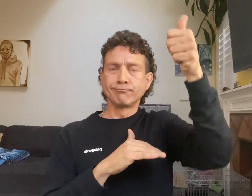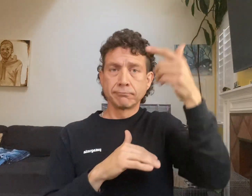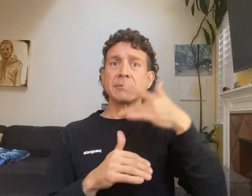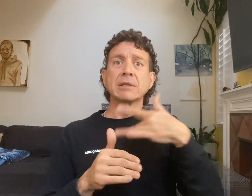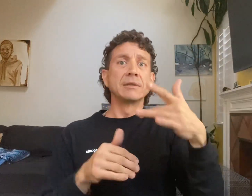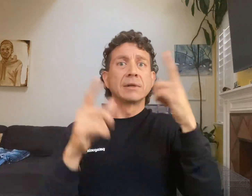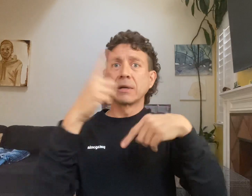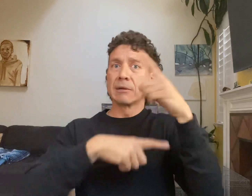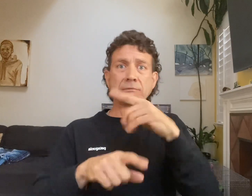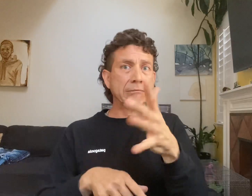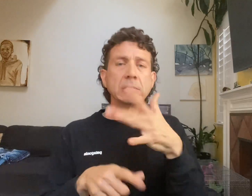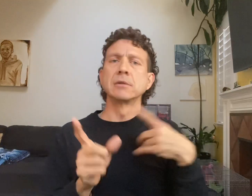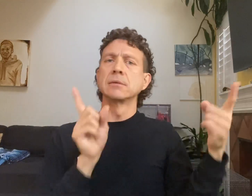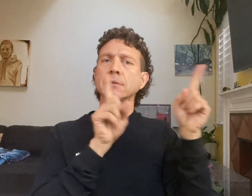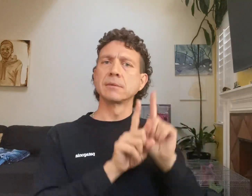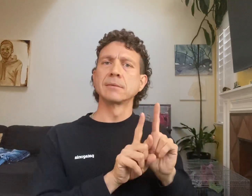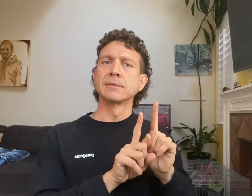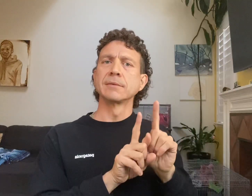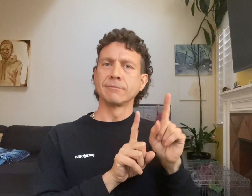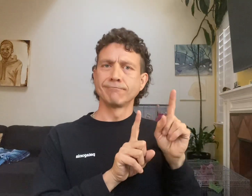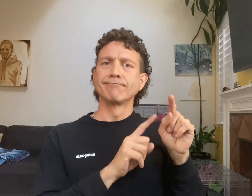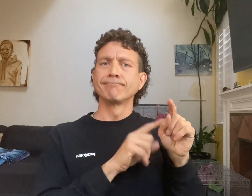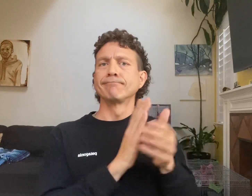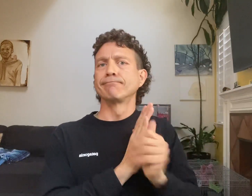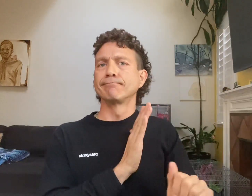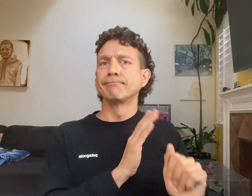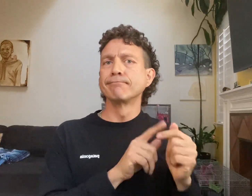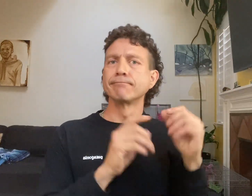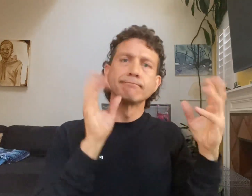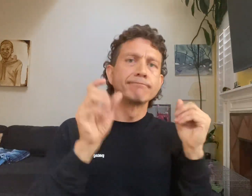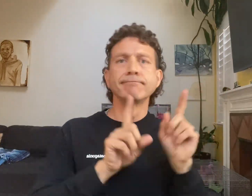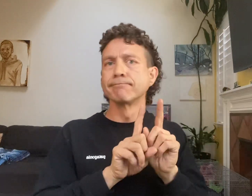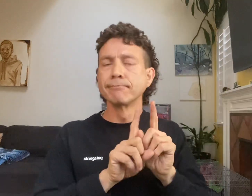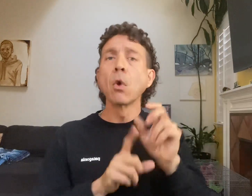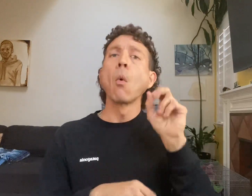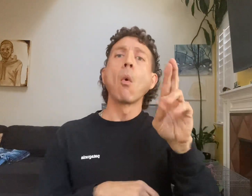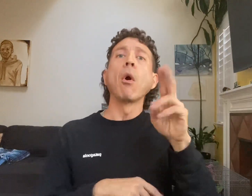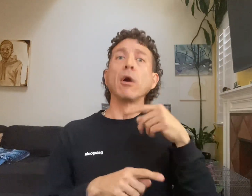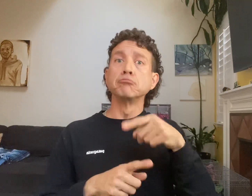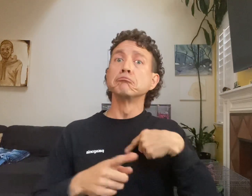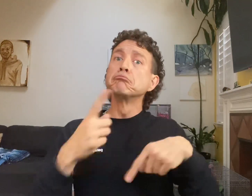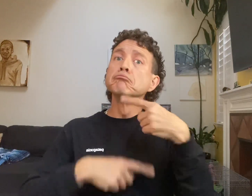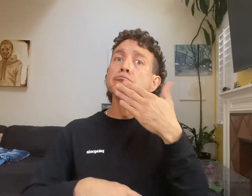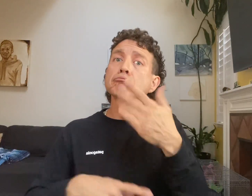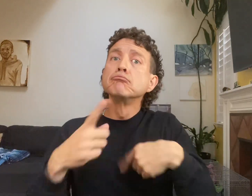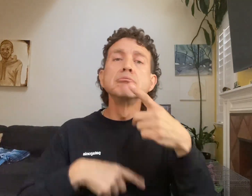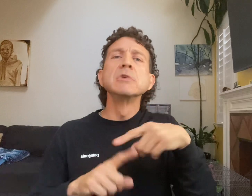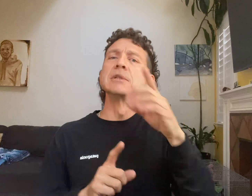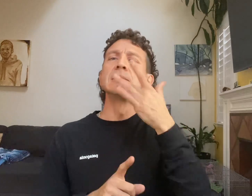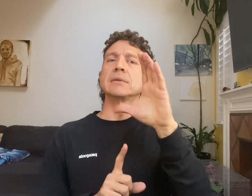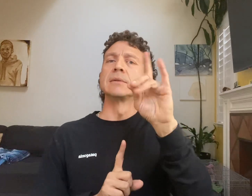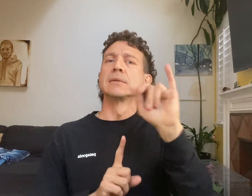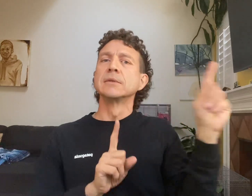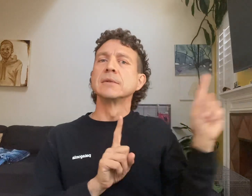they usually are lack of American Sign Language skills they would have someone to sit next with or two- way video with a highly qualified interpreter some of those leaders who sign well yet they would be likely